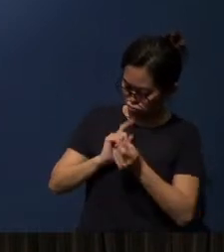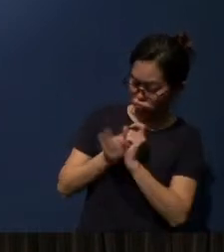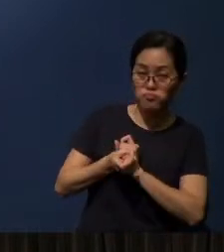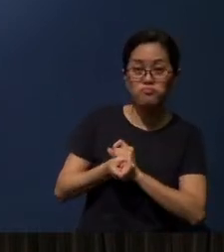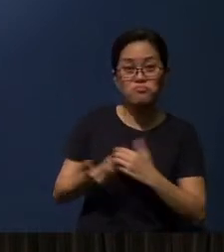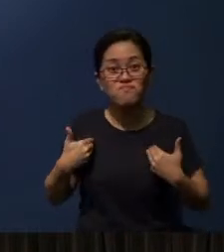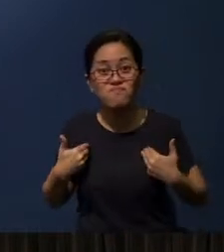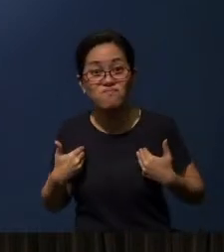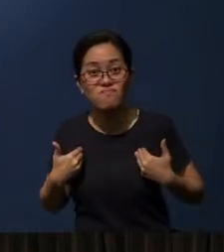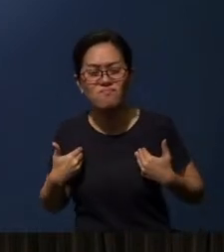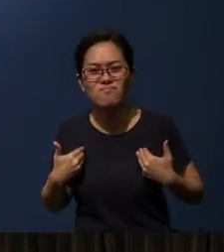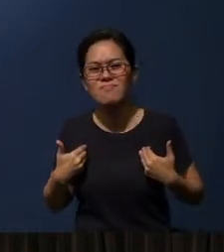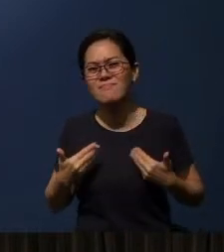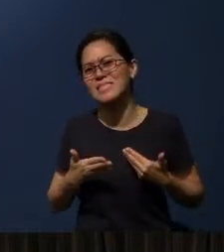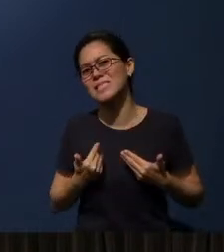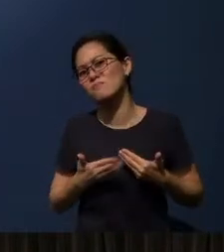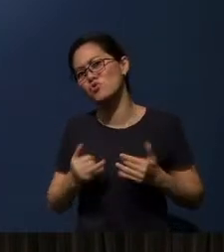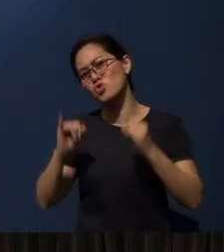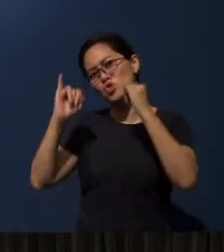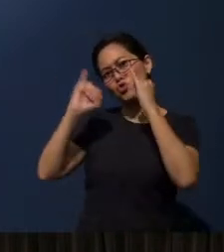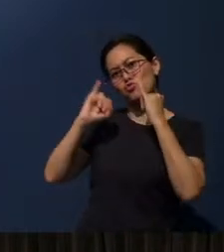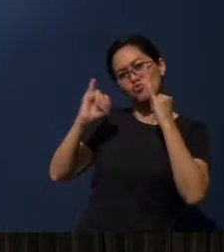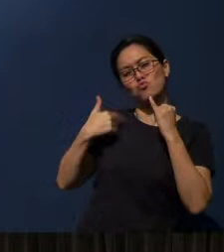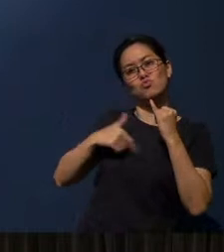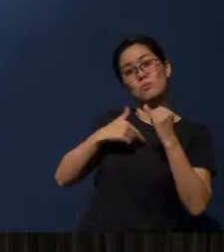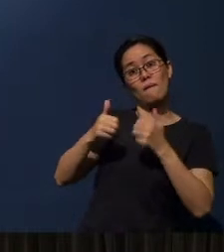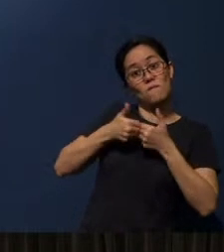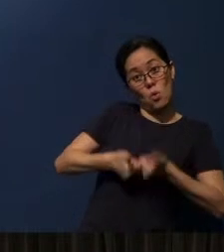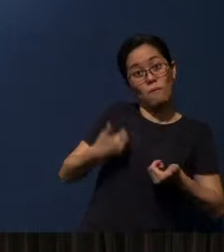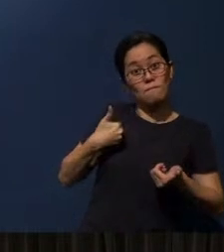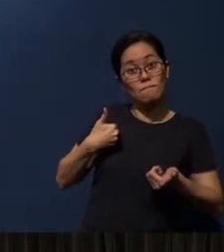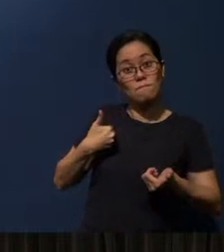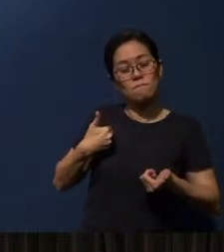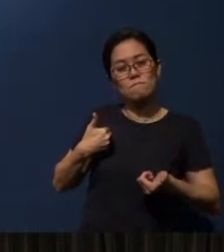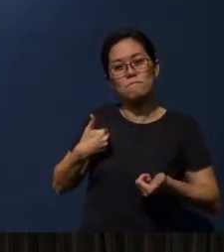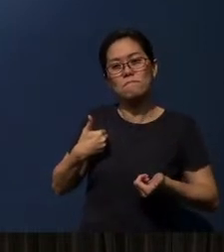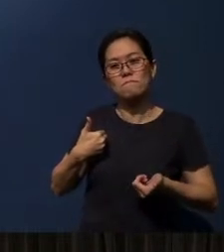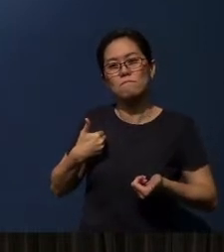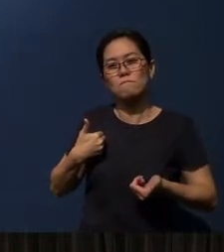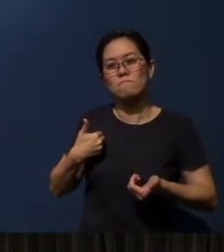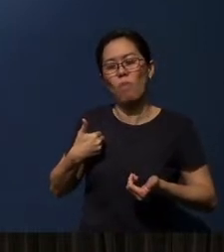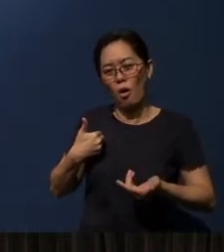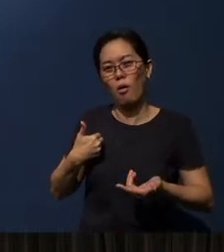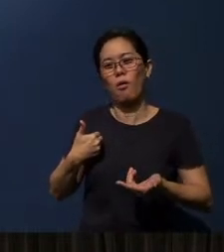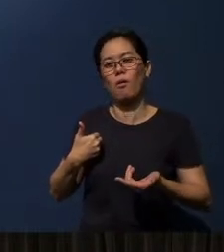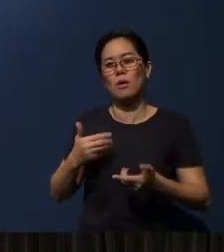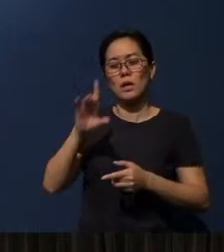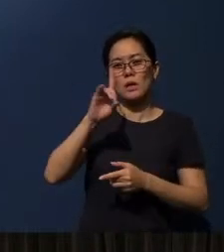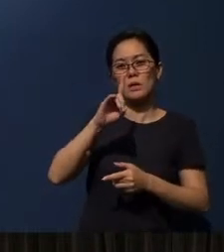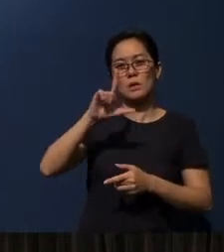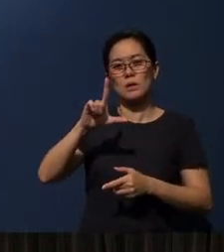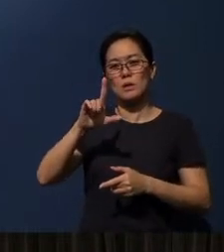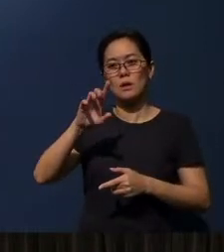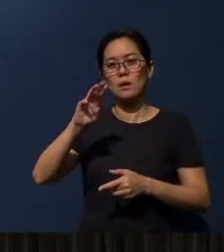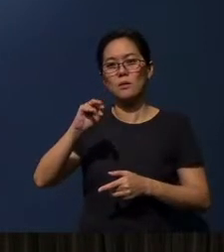Okay - simple instructions - have we followed? Going back a bit later, Dwight Moody mentioned this: